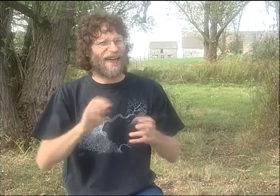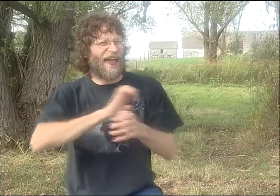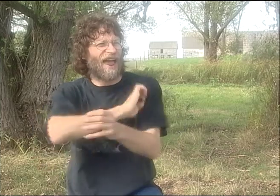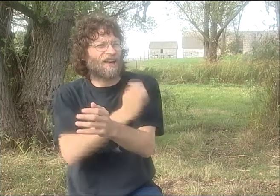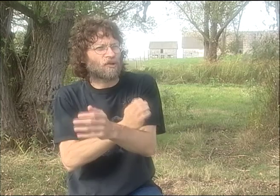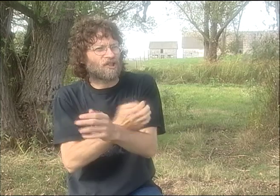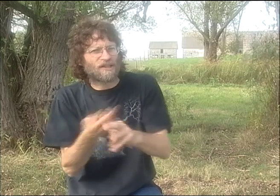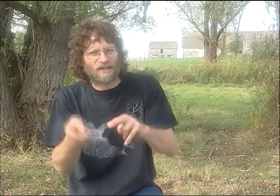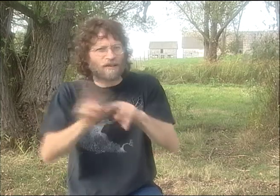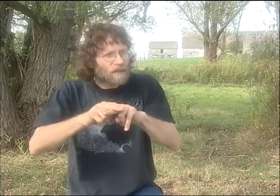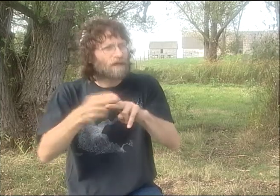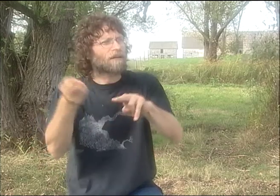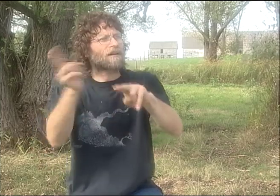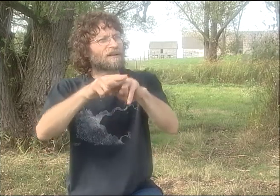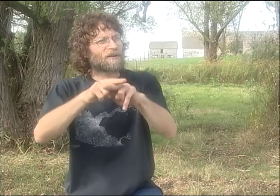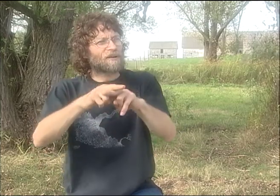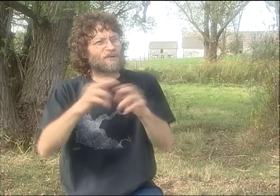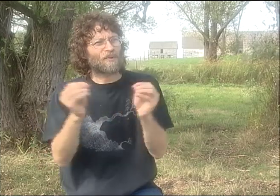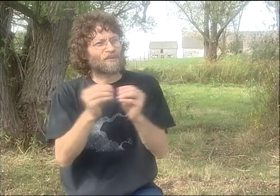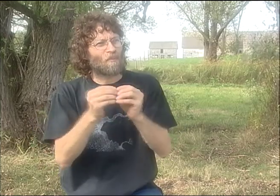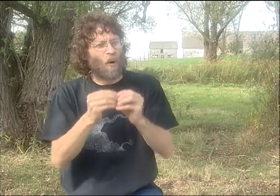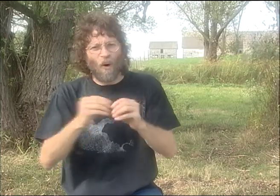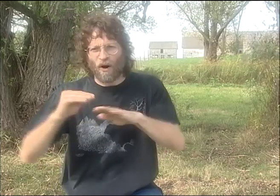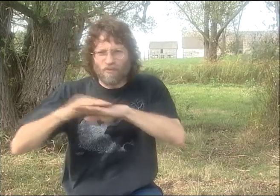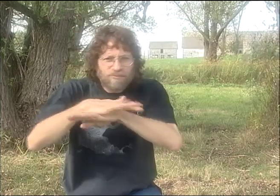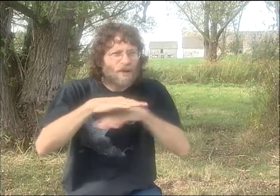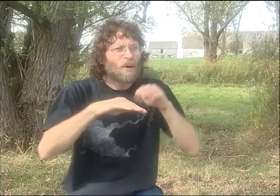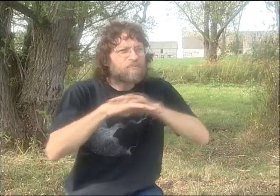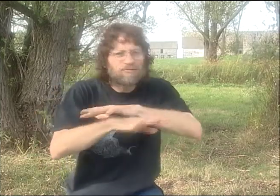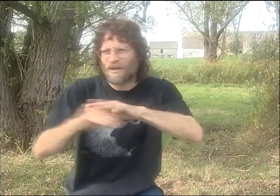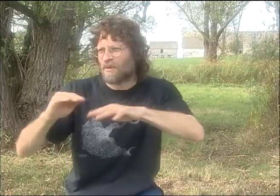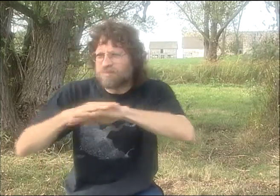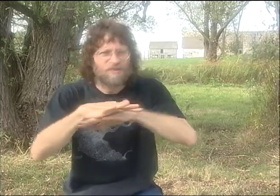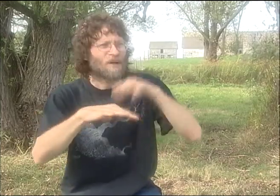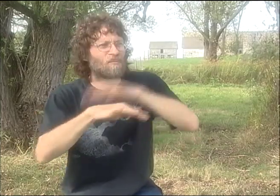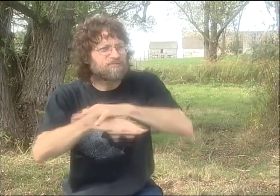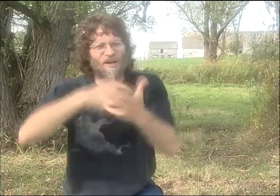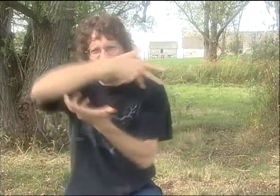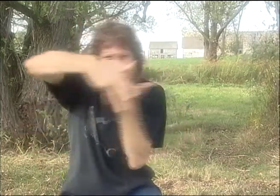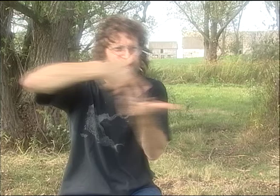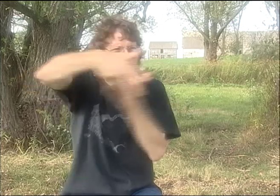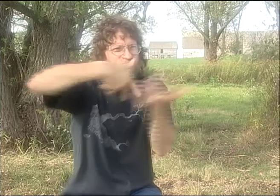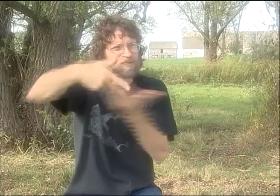AND HE AND PETER BECAME FRIENDS. BUT THE ENERGY JUST KEPT BUILDING MORE AND MORE.